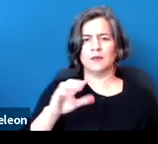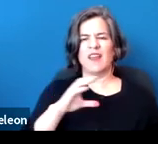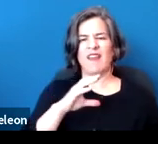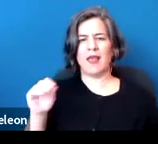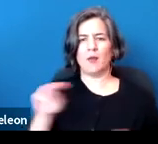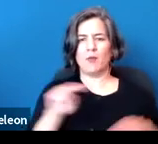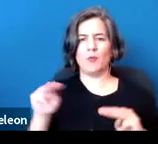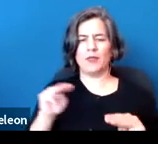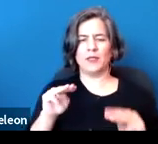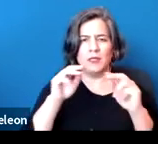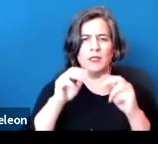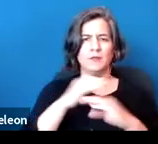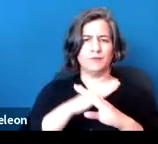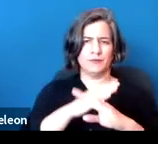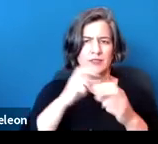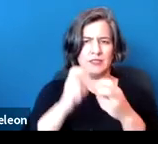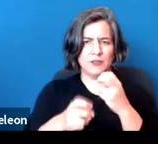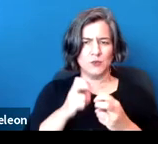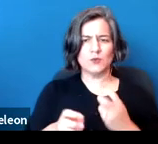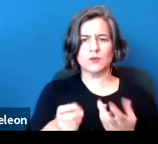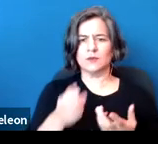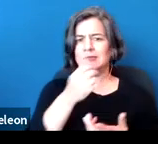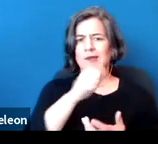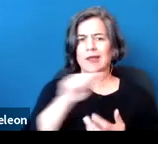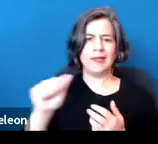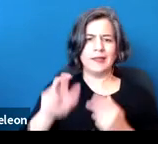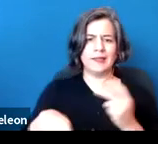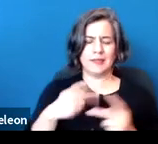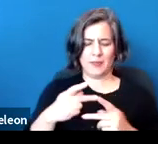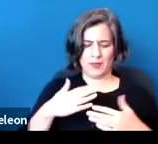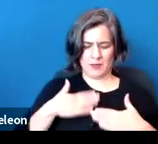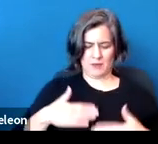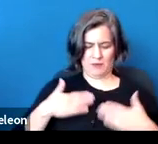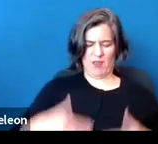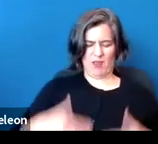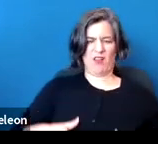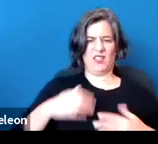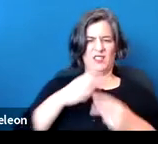This includes any type of musculoskeletal issue that would require the use